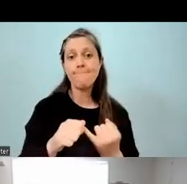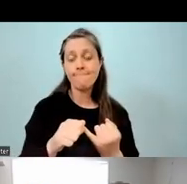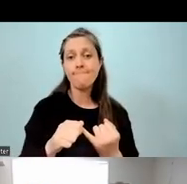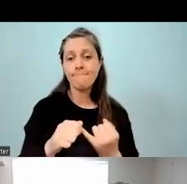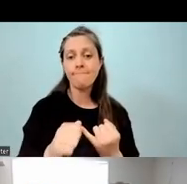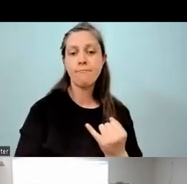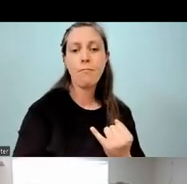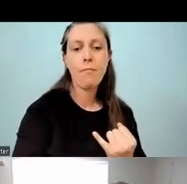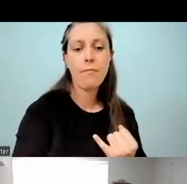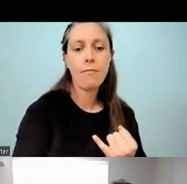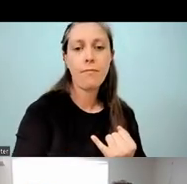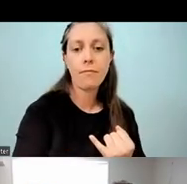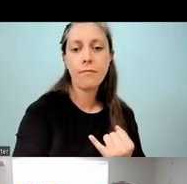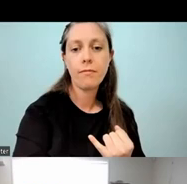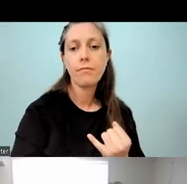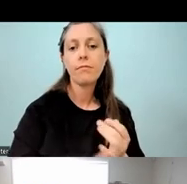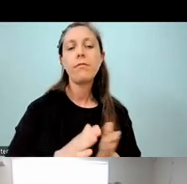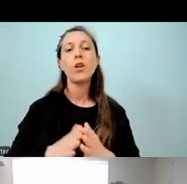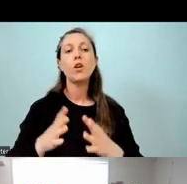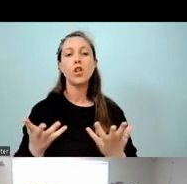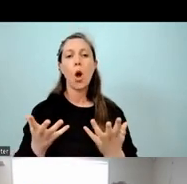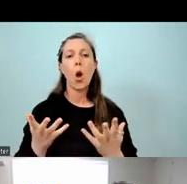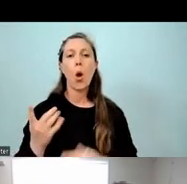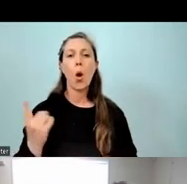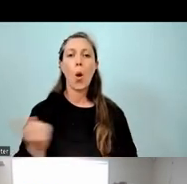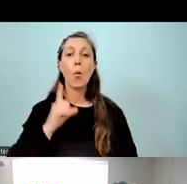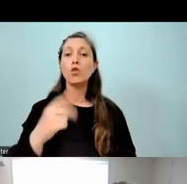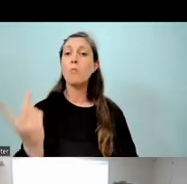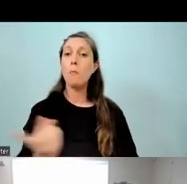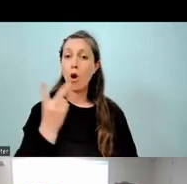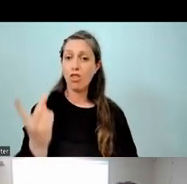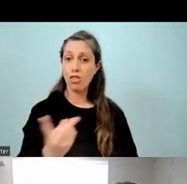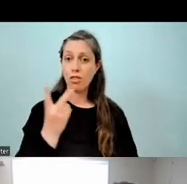So, while we do both and we won't go too much into the details of it,